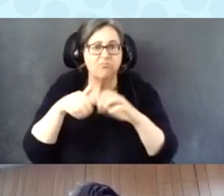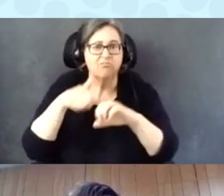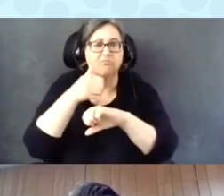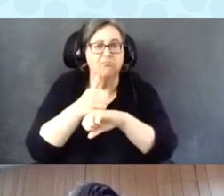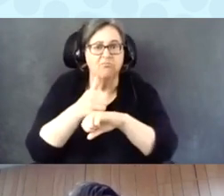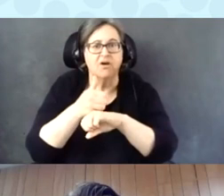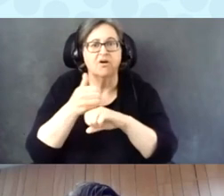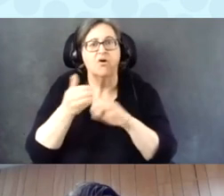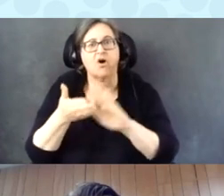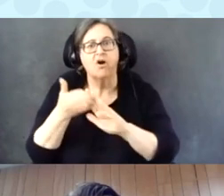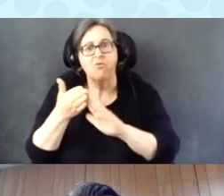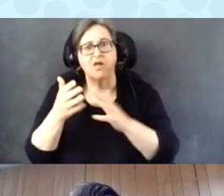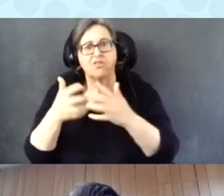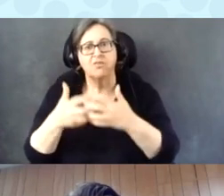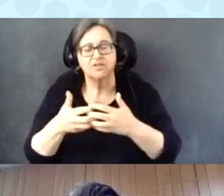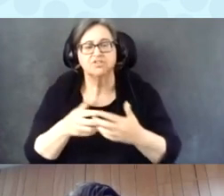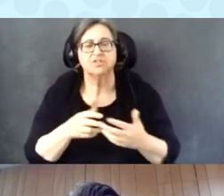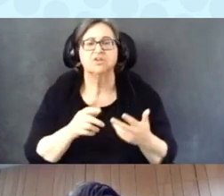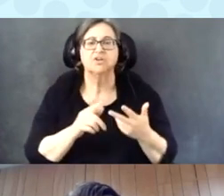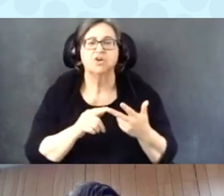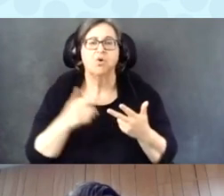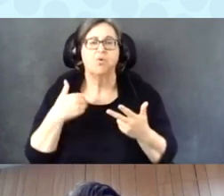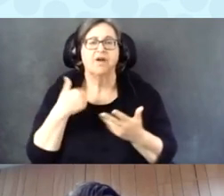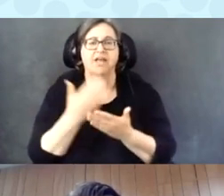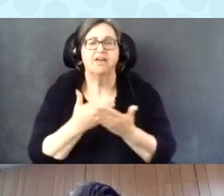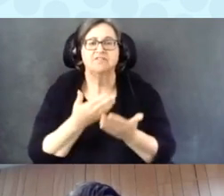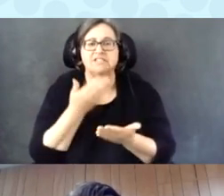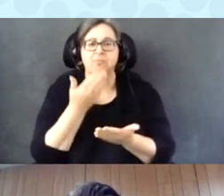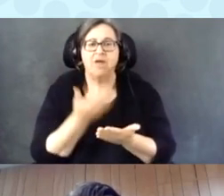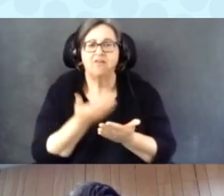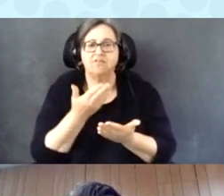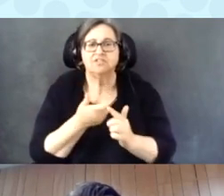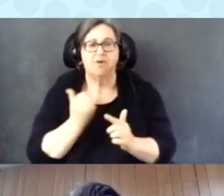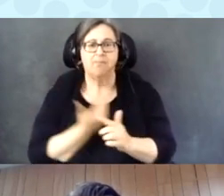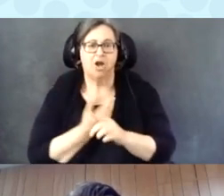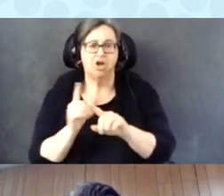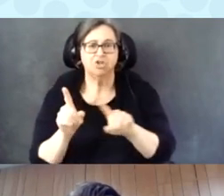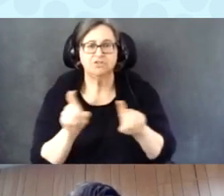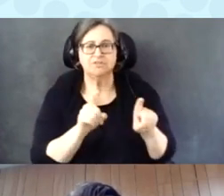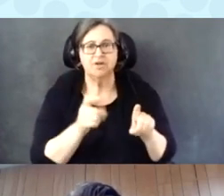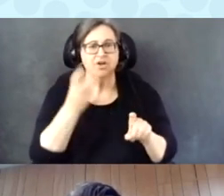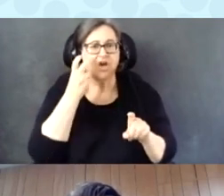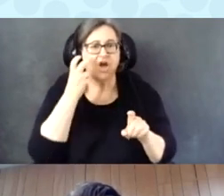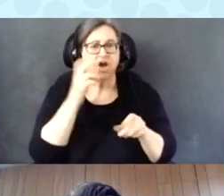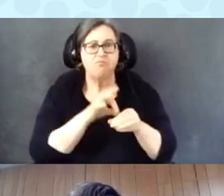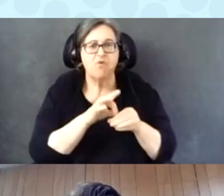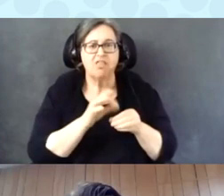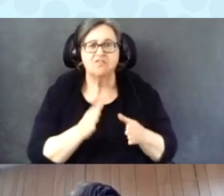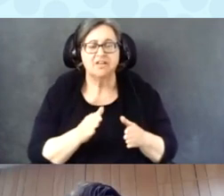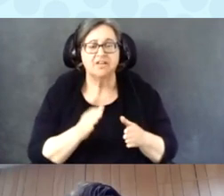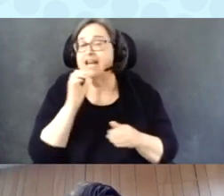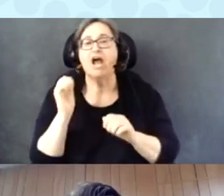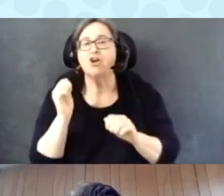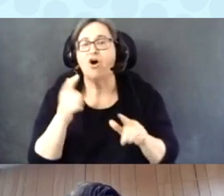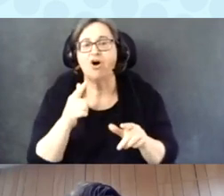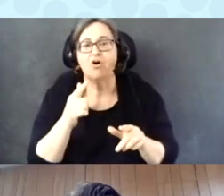We also have some evidence from our surveys that blind voters, not all blind voters actually